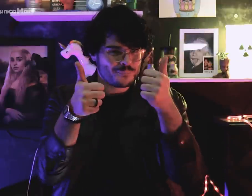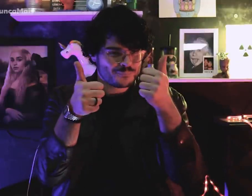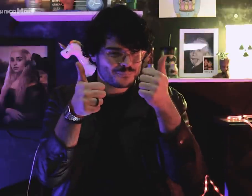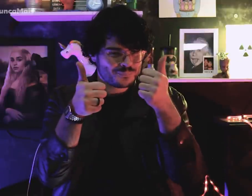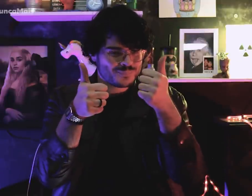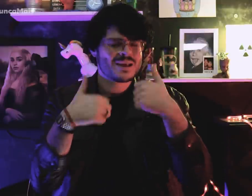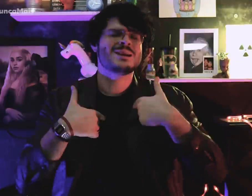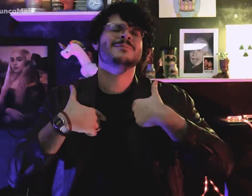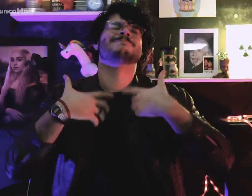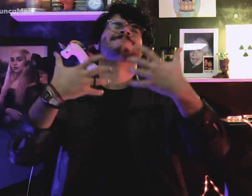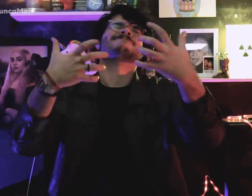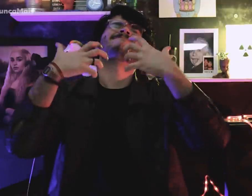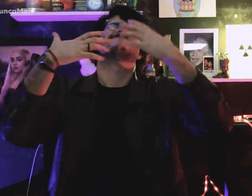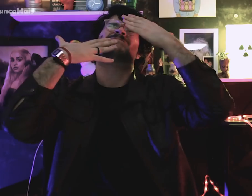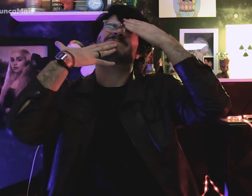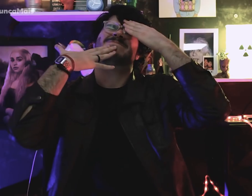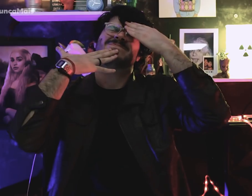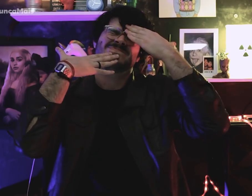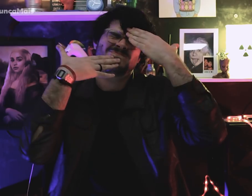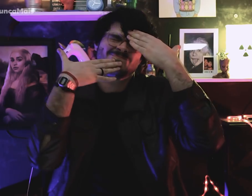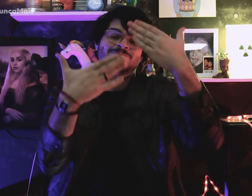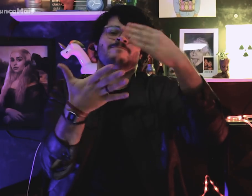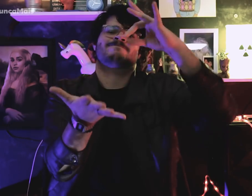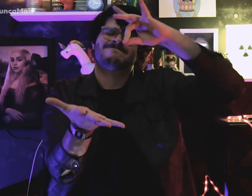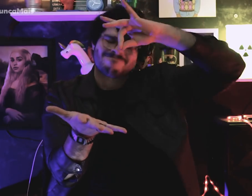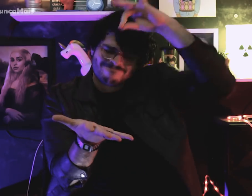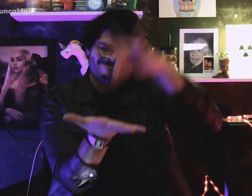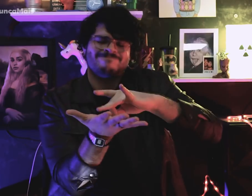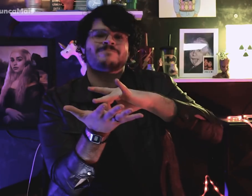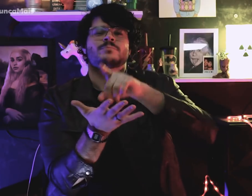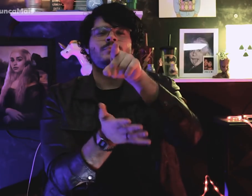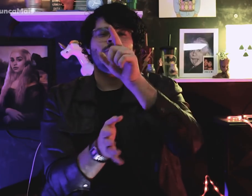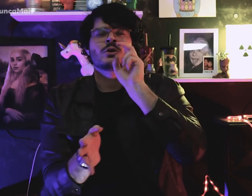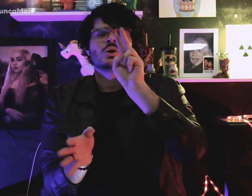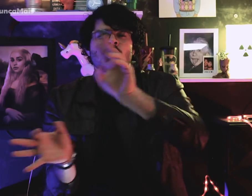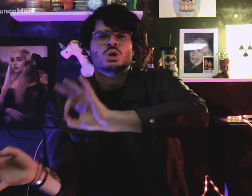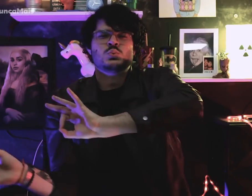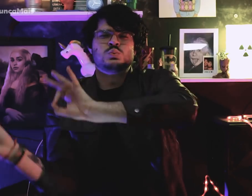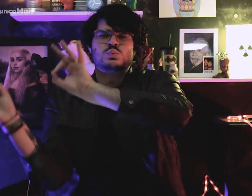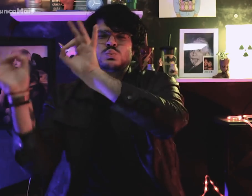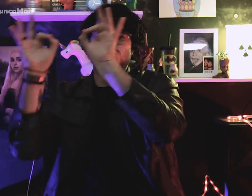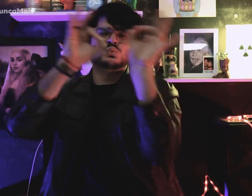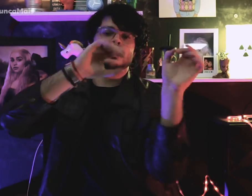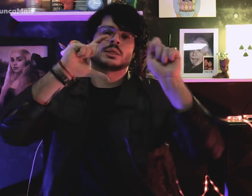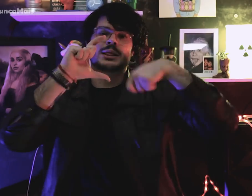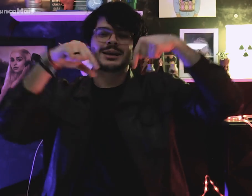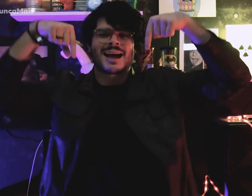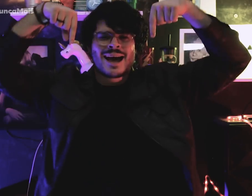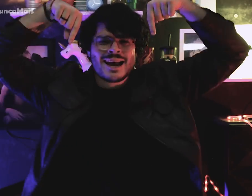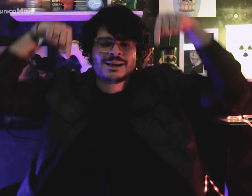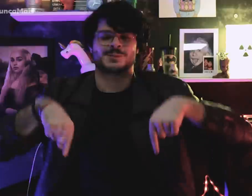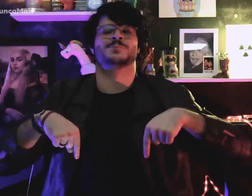Obrigado por assistir este vídeo inteirinho, de verdade!